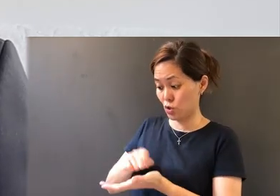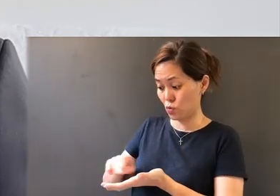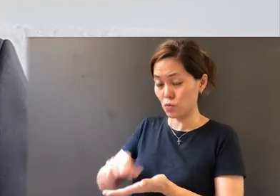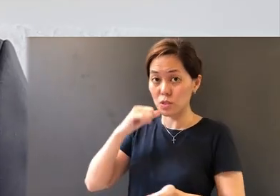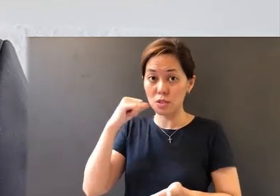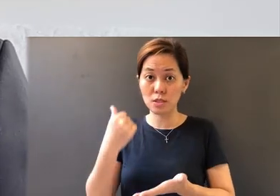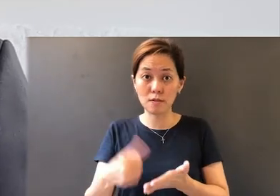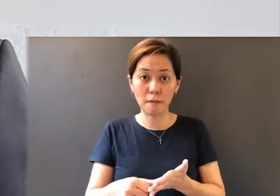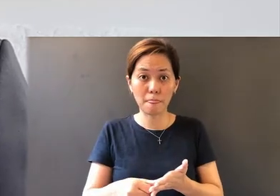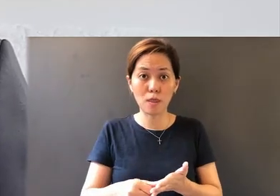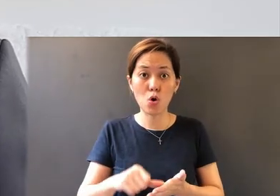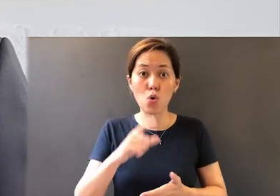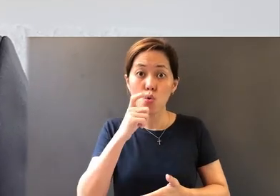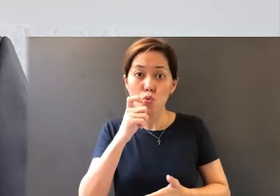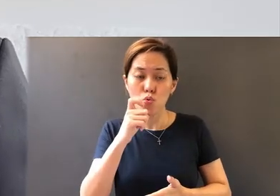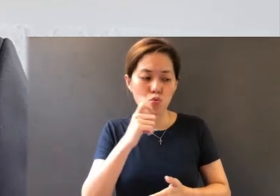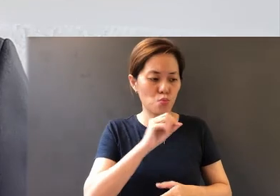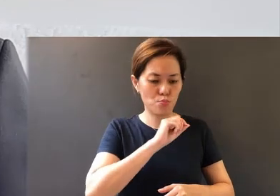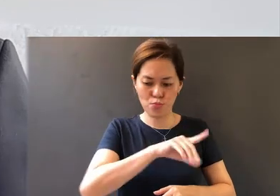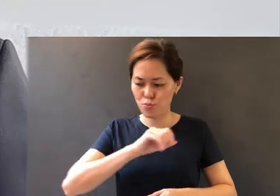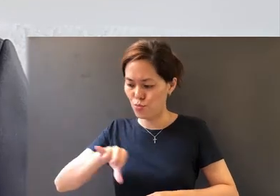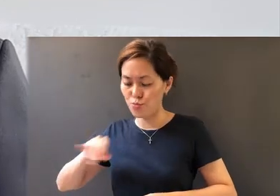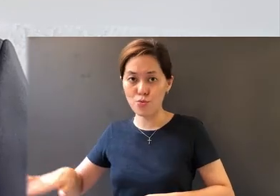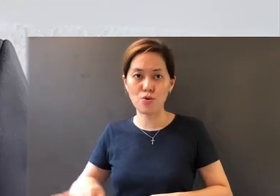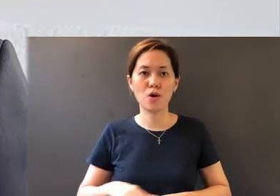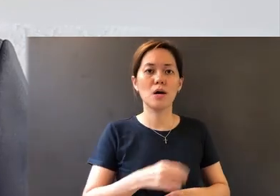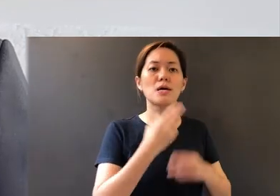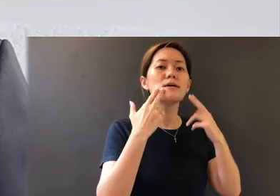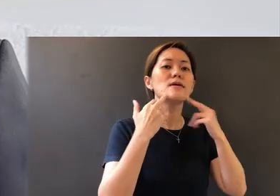to the 12 tribes - Hebrew Christians, early Christians who